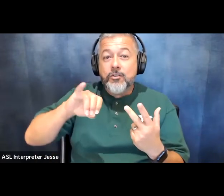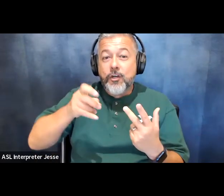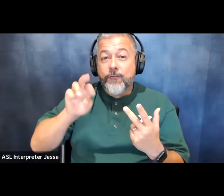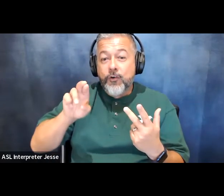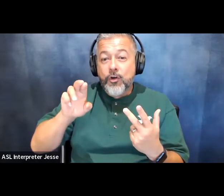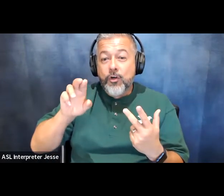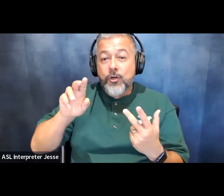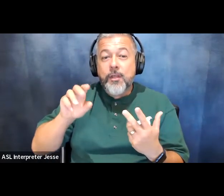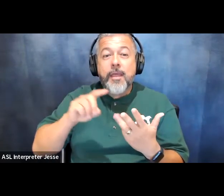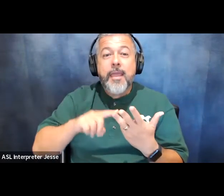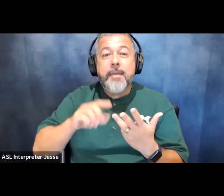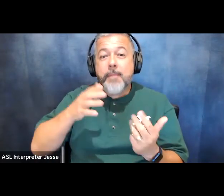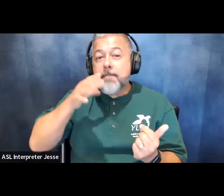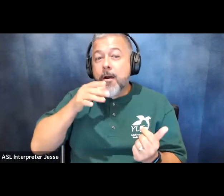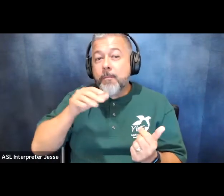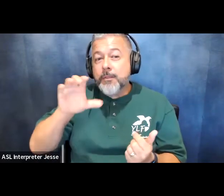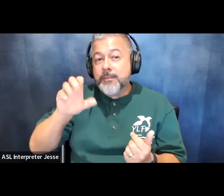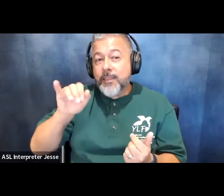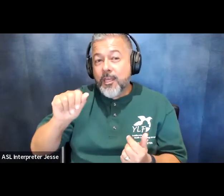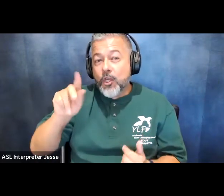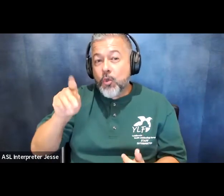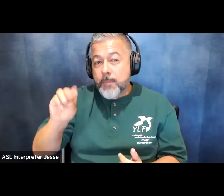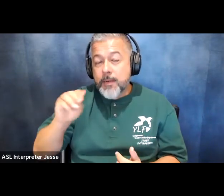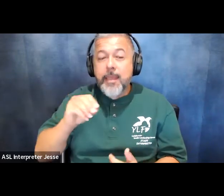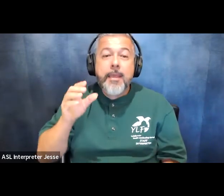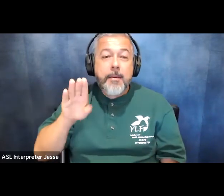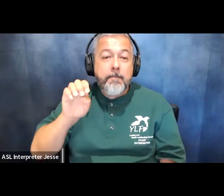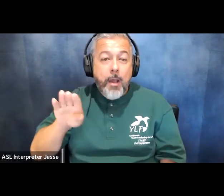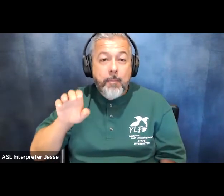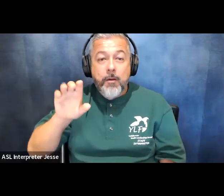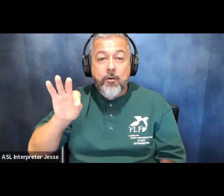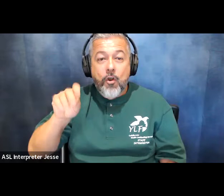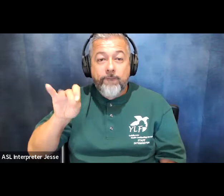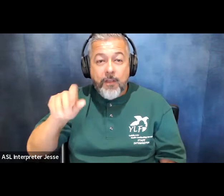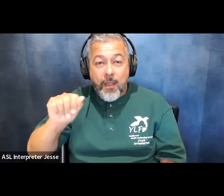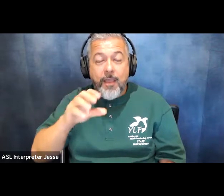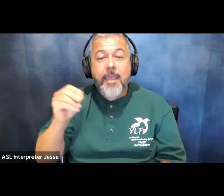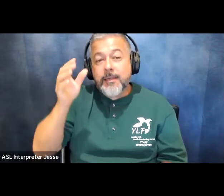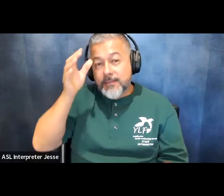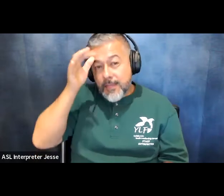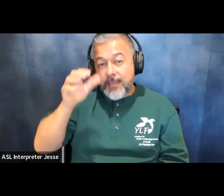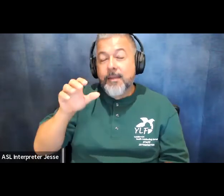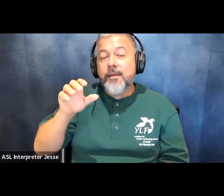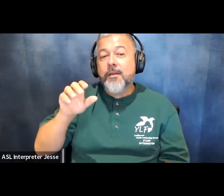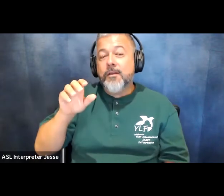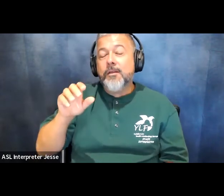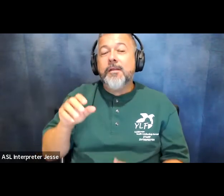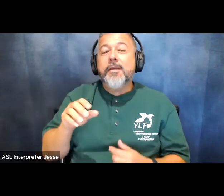cynthia keelan and bob kafka and diane coleman and we are protesting in san francisco in 1987.